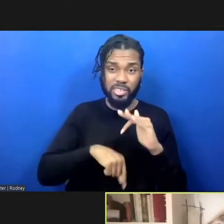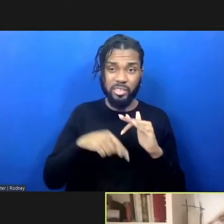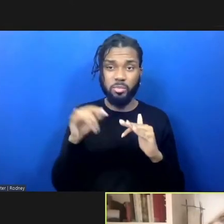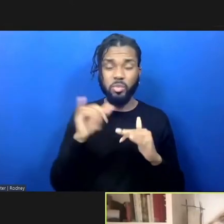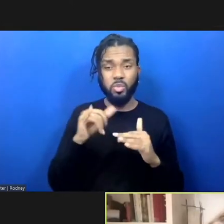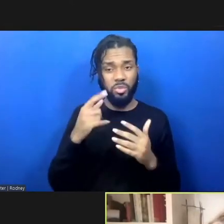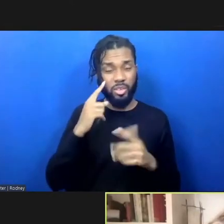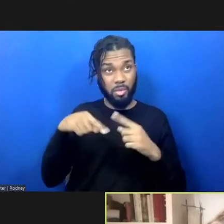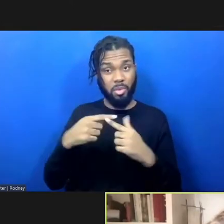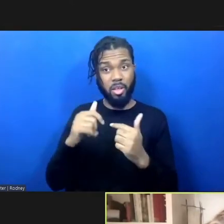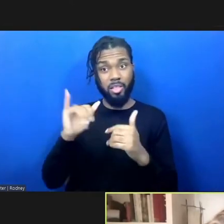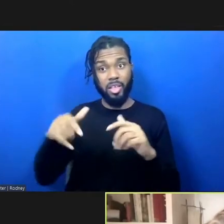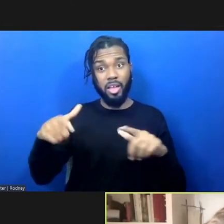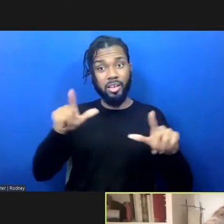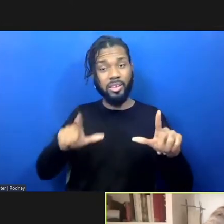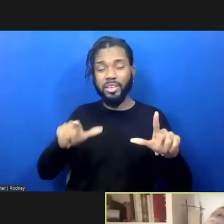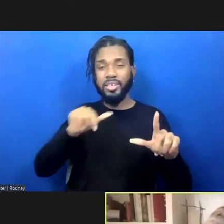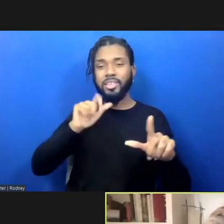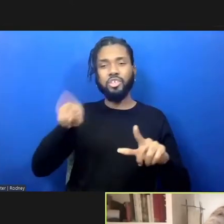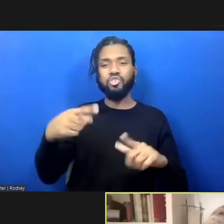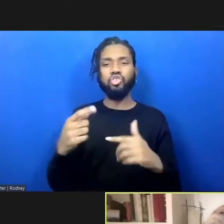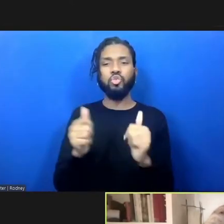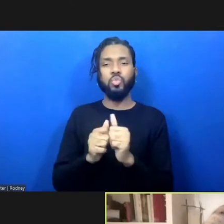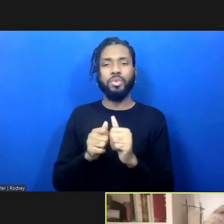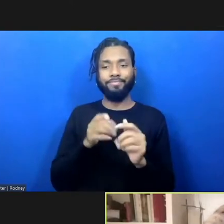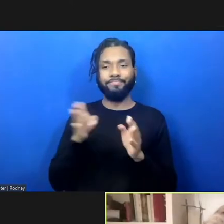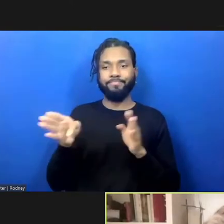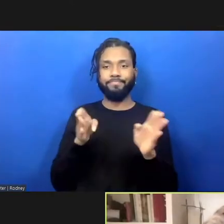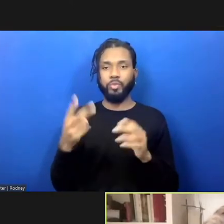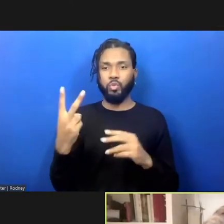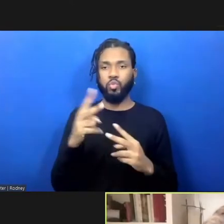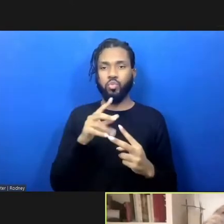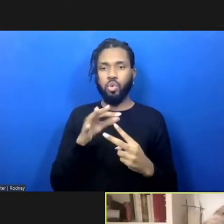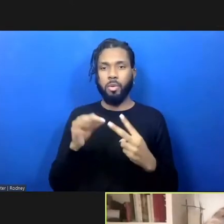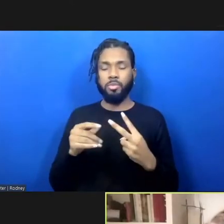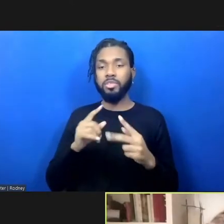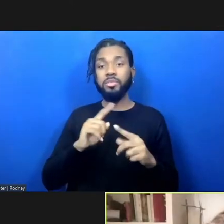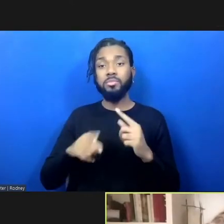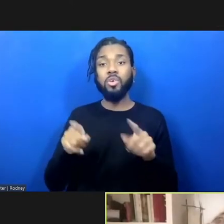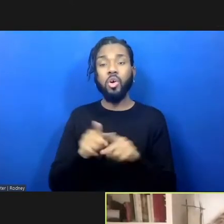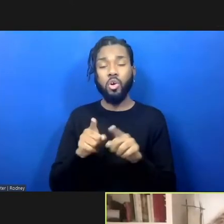paradigm shift beyond the binary to leave behind notions of us and them,